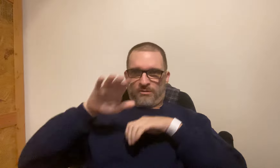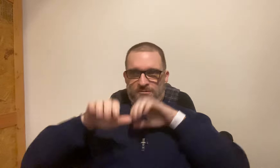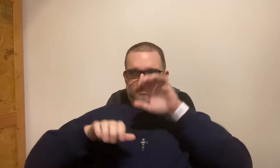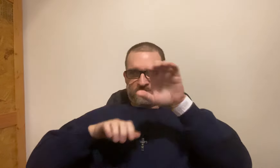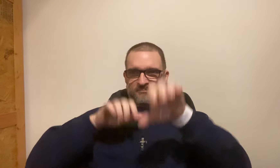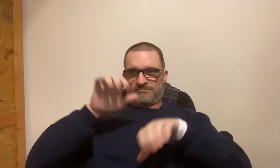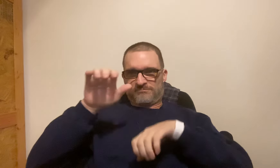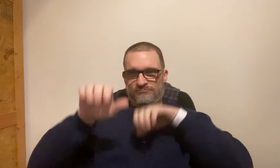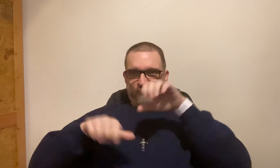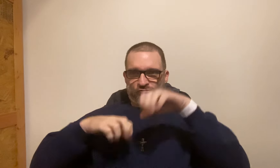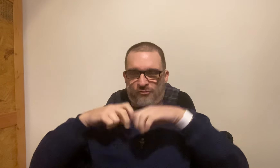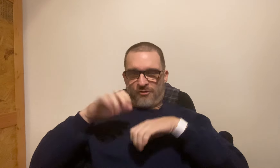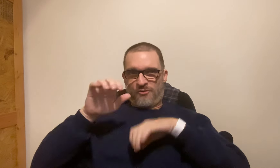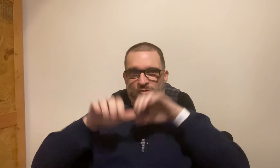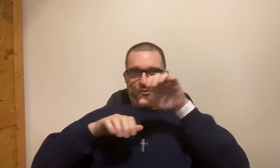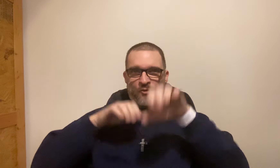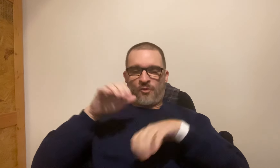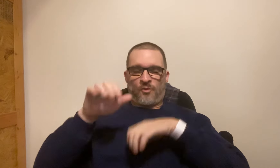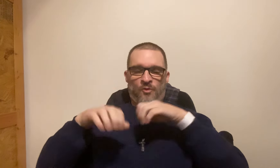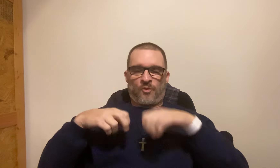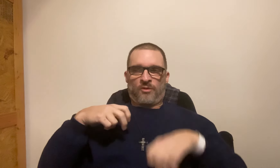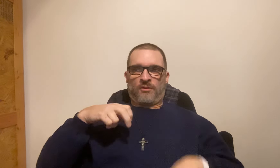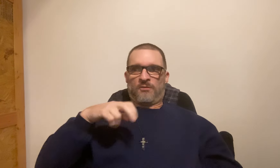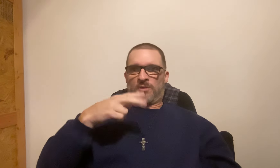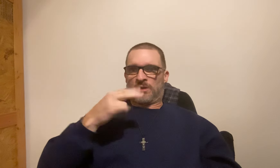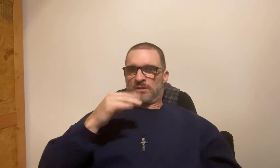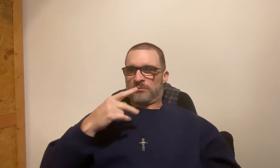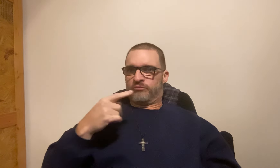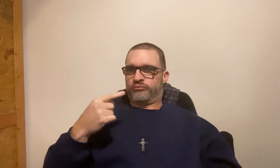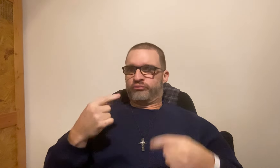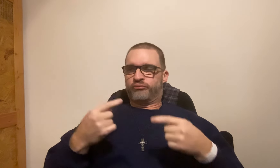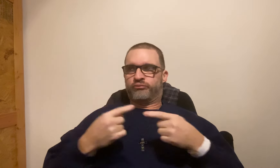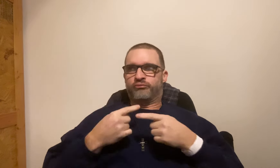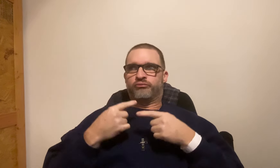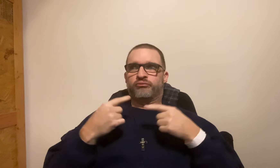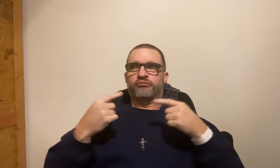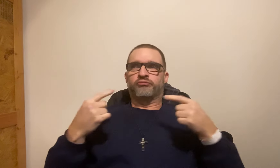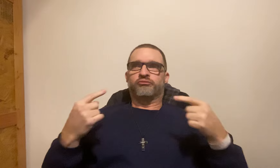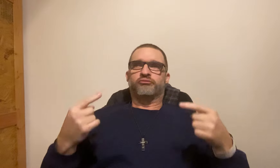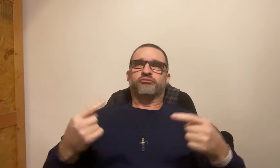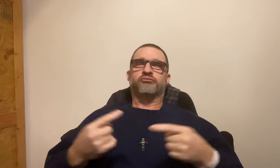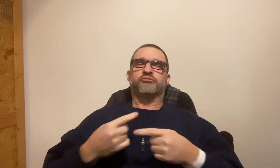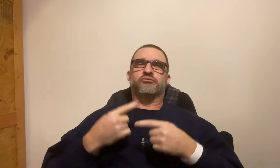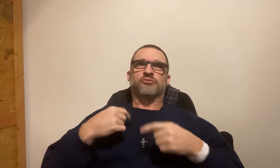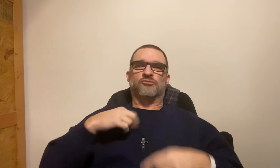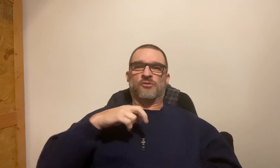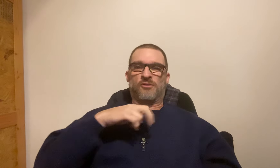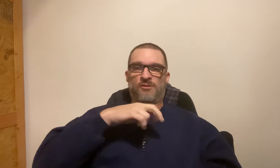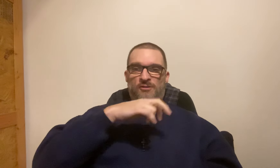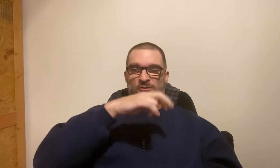I was crawling on the steps as I went upstairs. My hip was in so much pain.